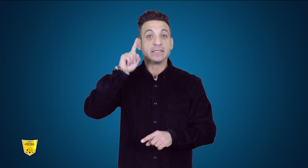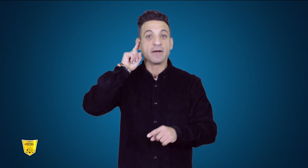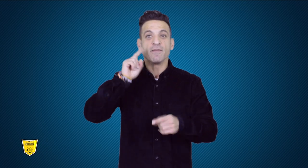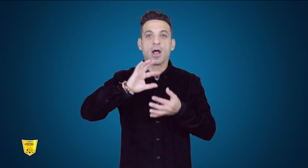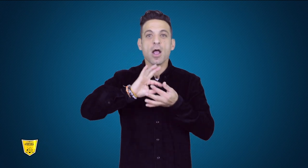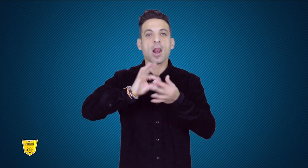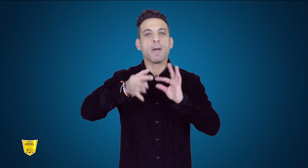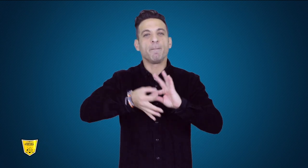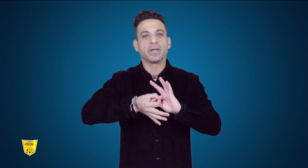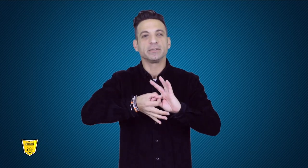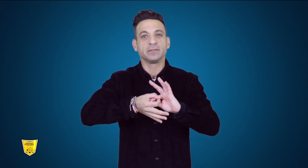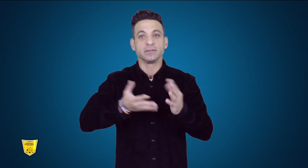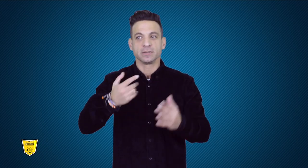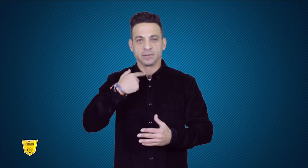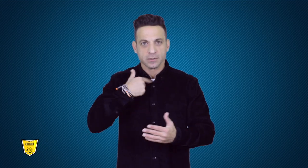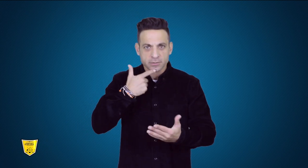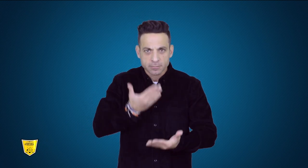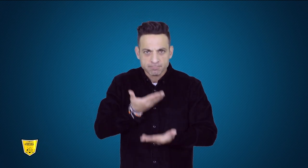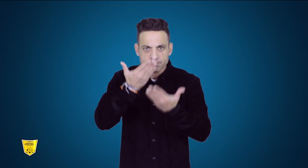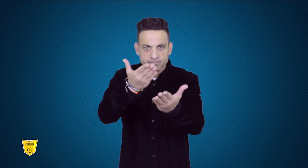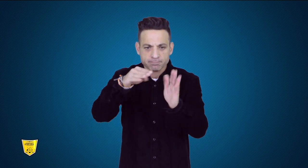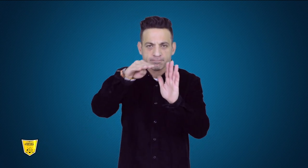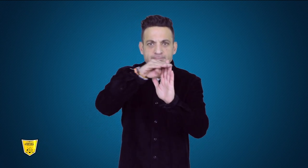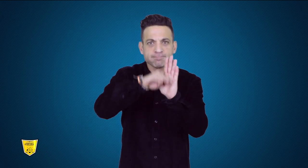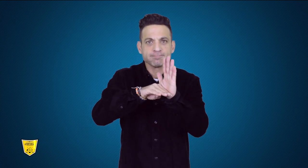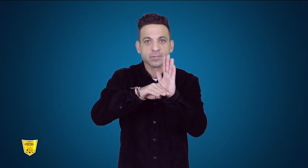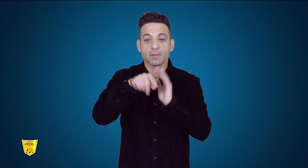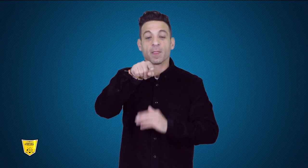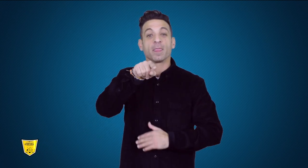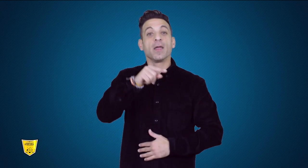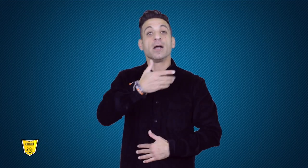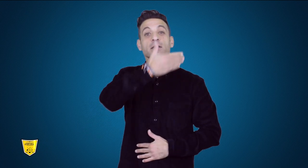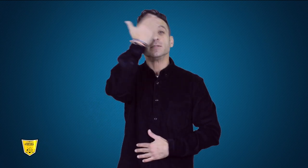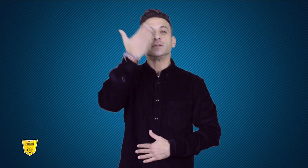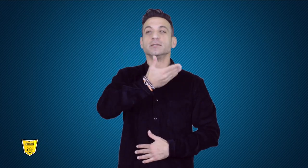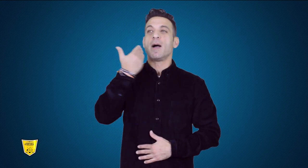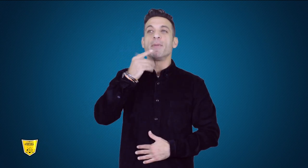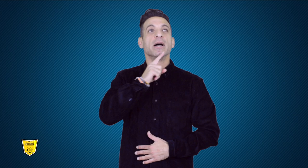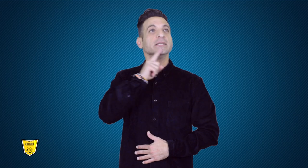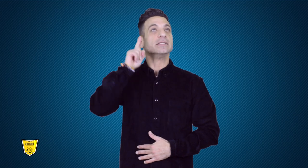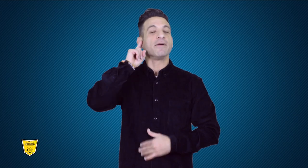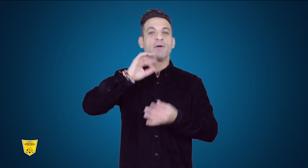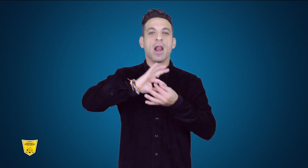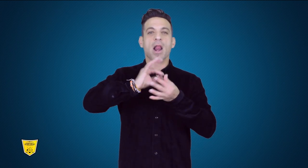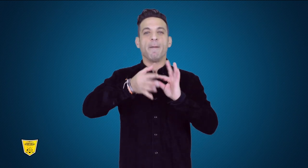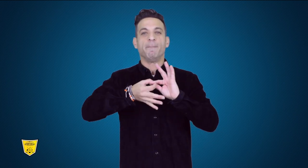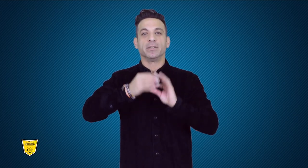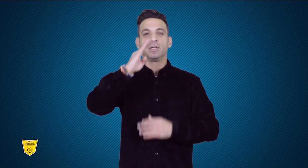and the Deaflympics and I will report on the ICSD Congress which was held